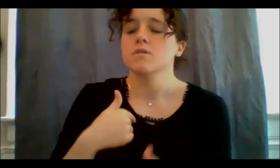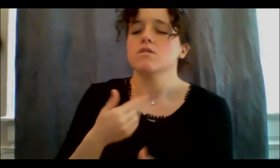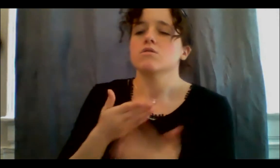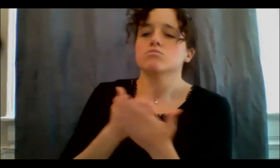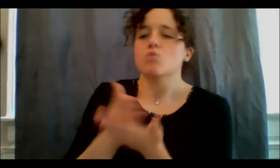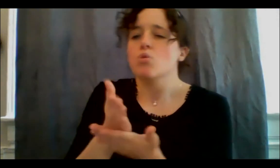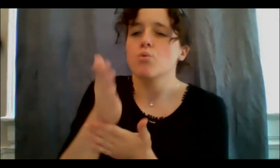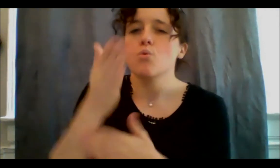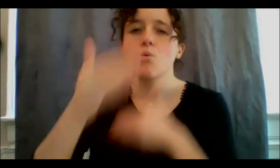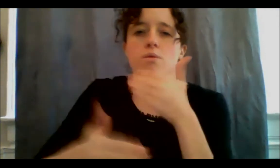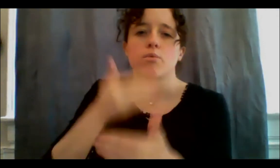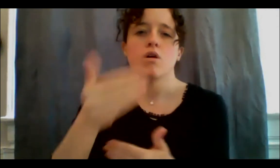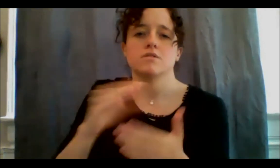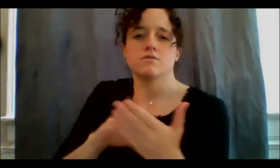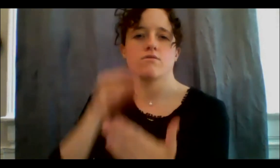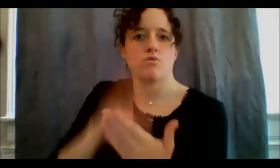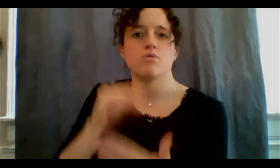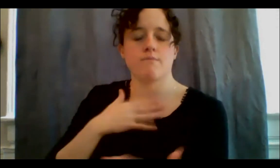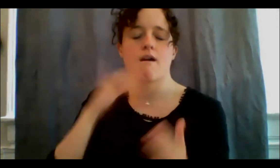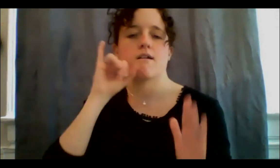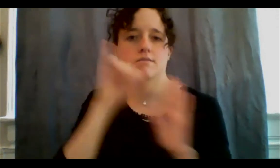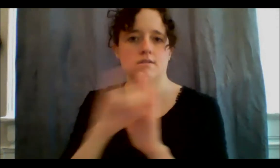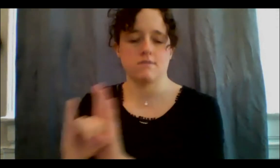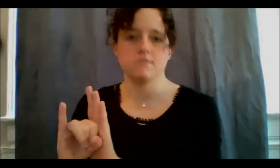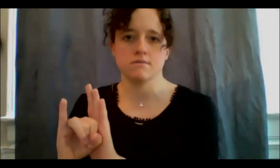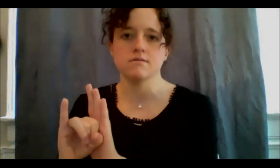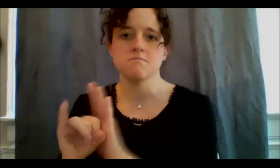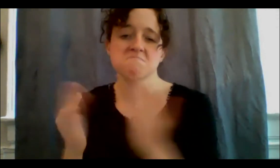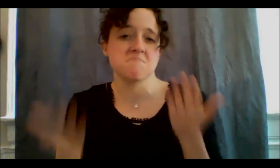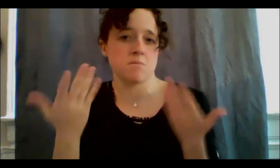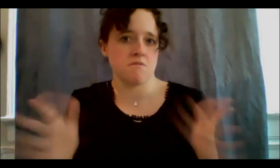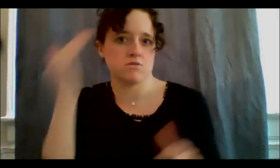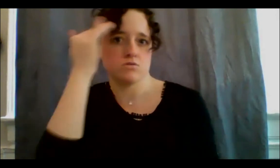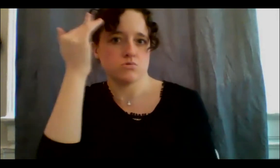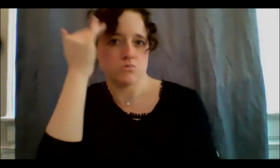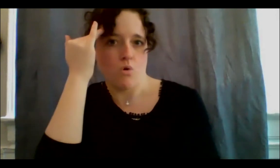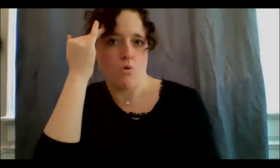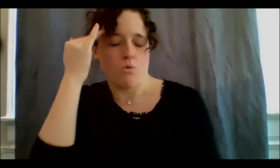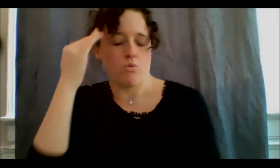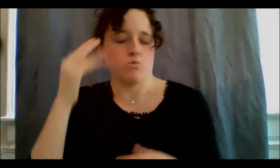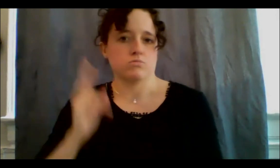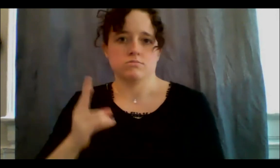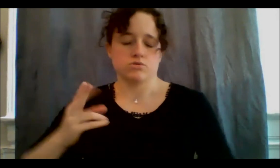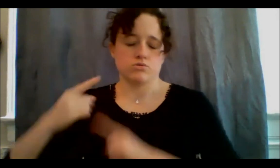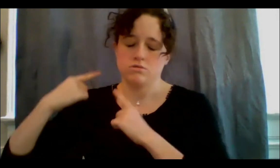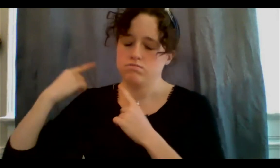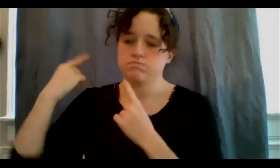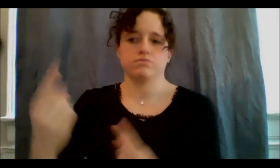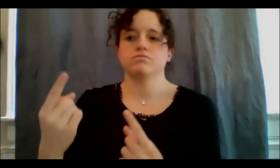know or may not know, Indigenous people have been greatly dislocated from their culture for all kinds of ways through government policy of the Indian Act which